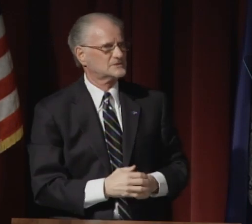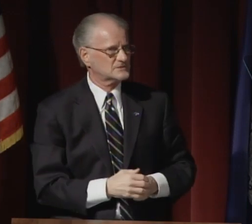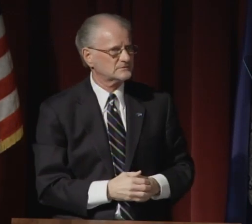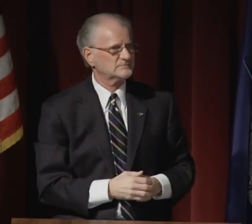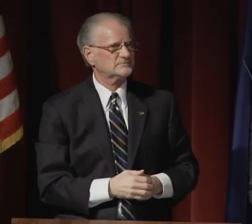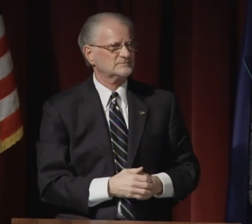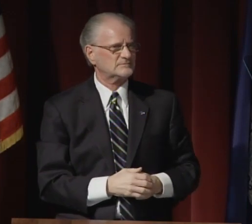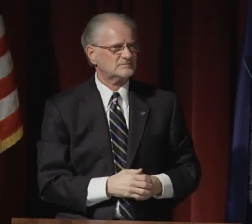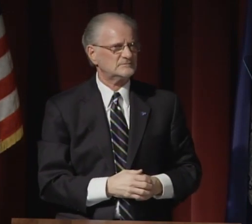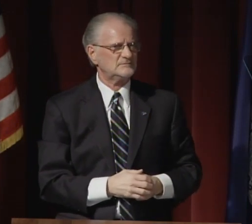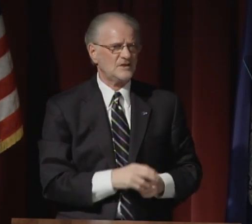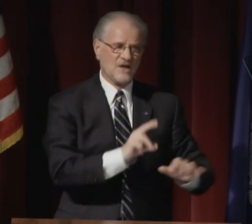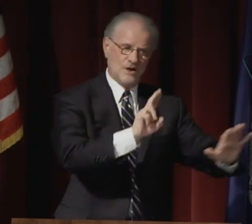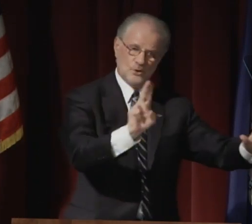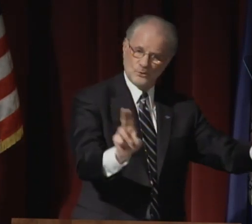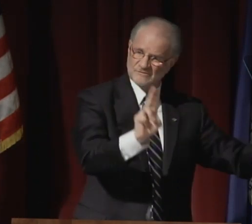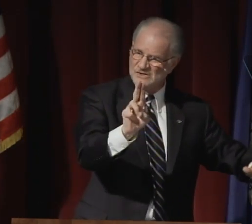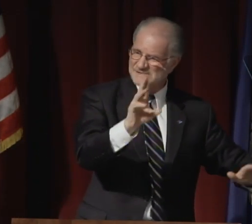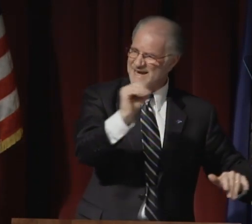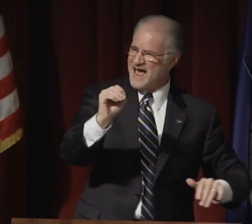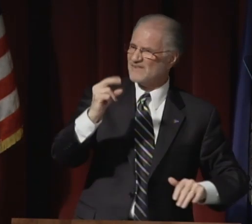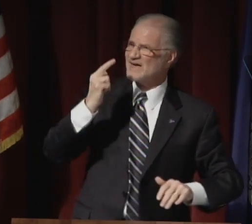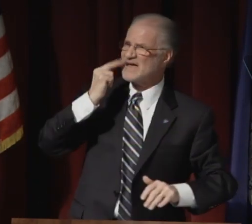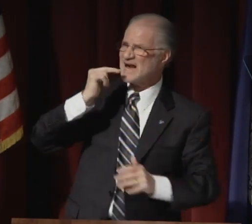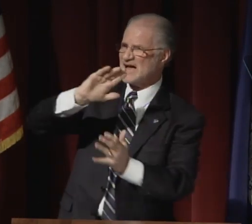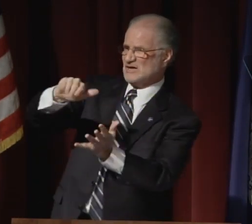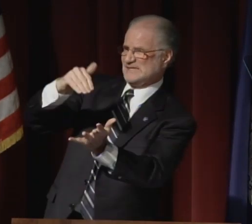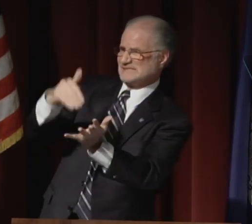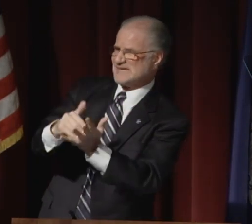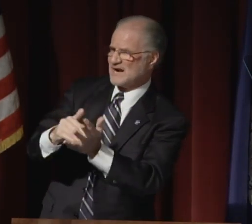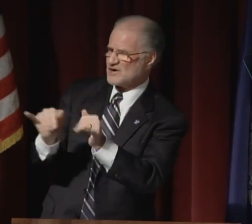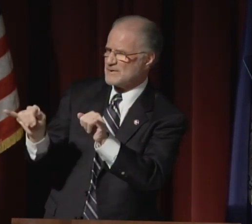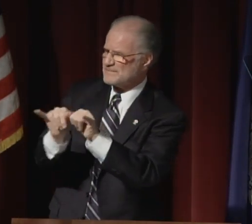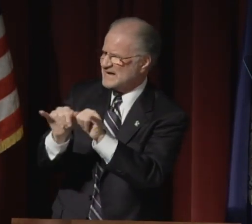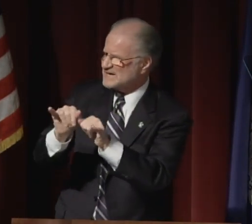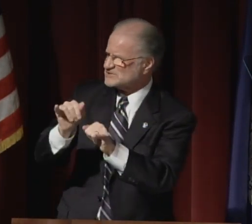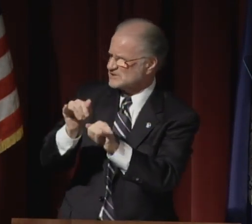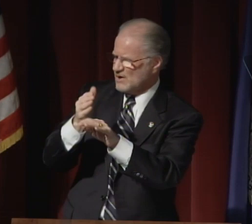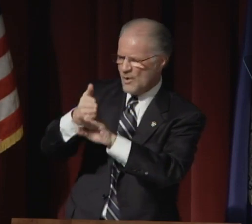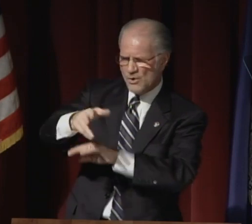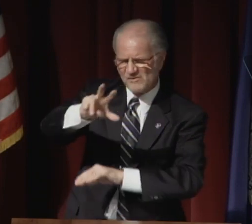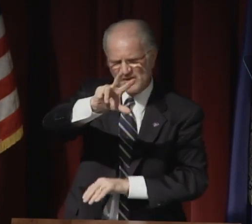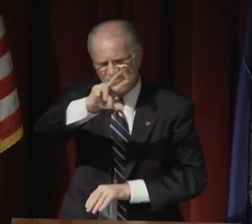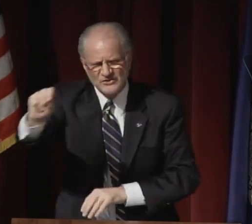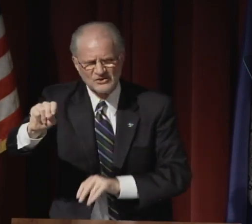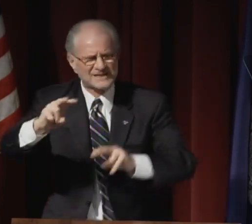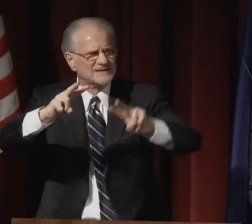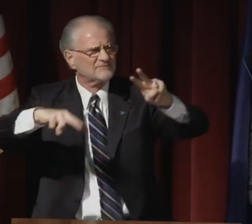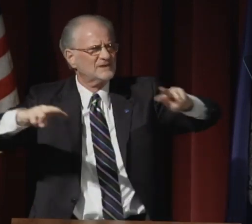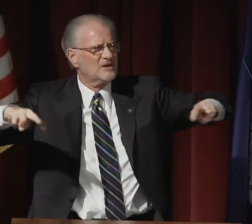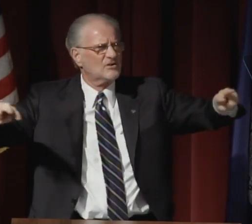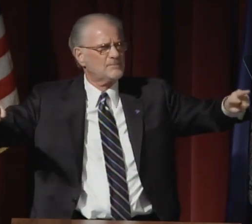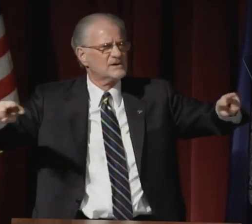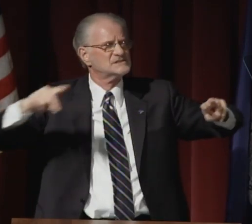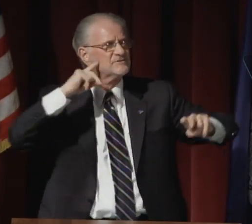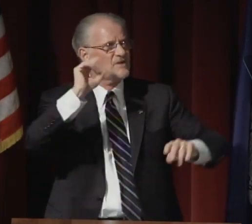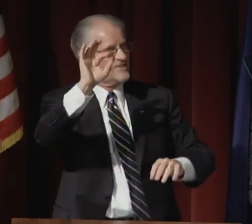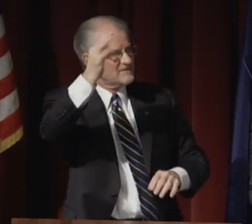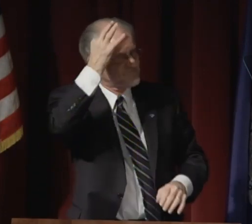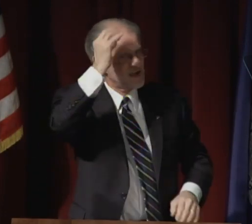We measure cost-per-graduate. The University and the Clerc Center measure